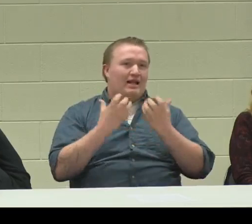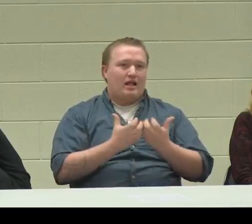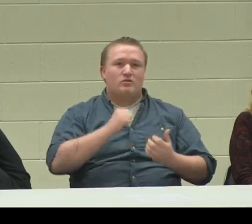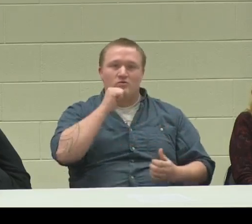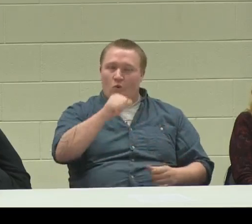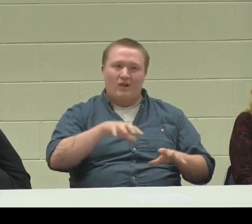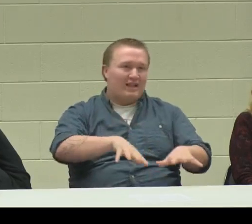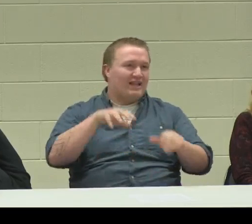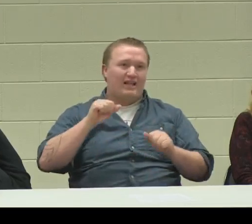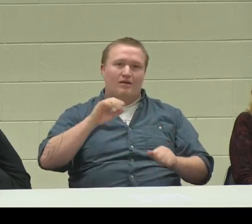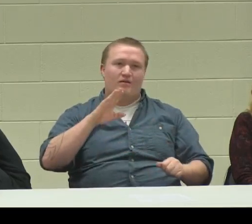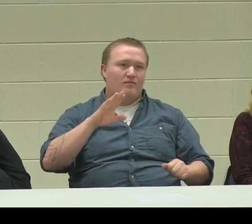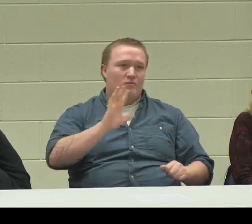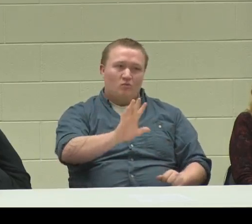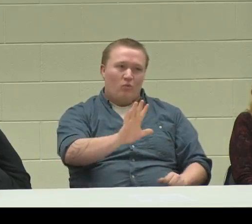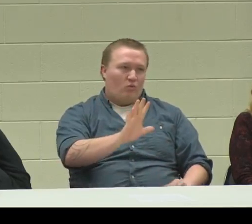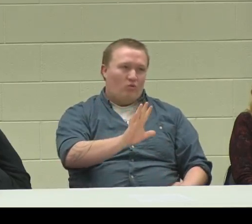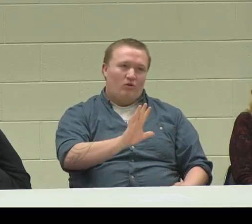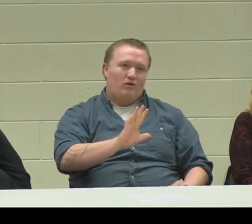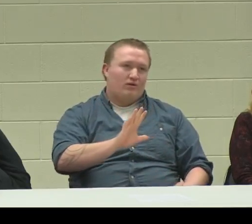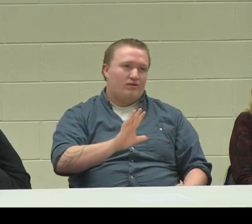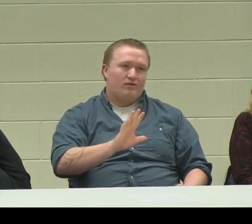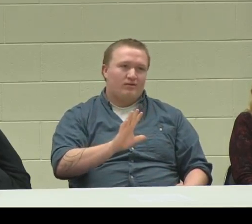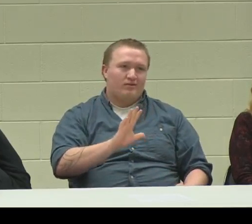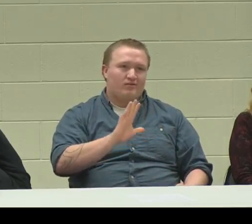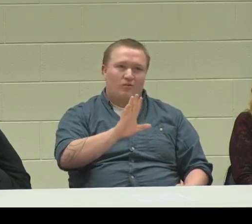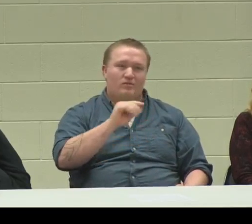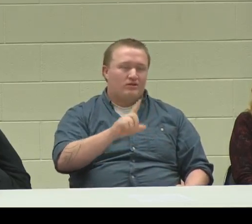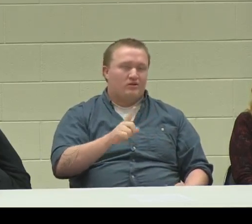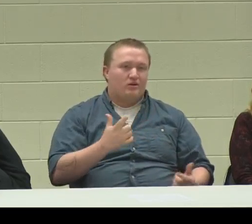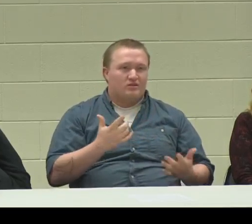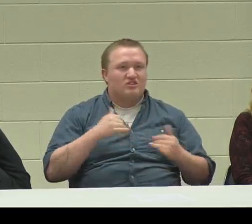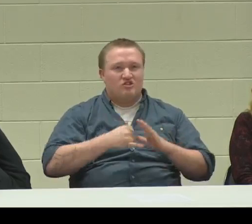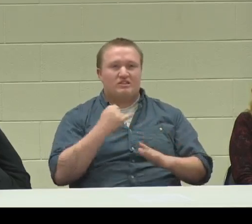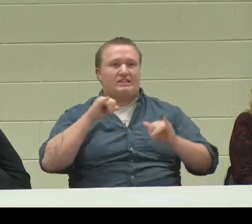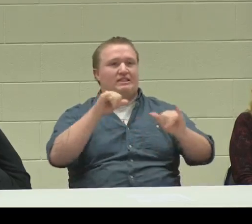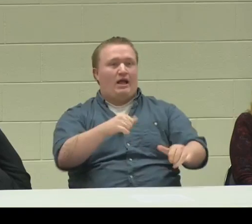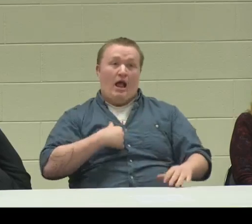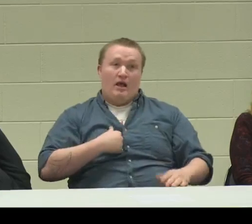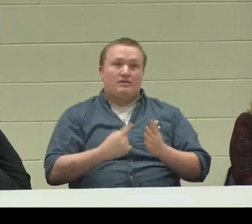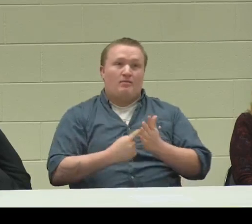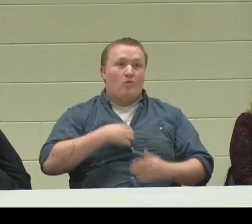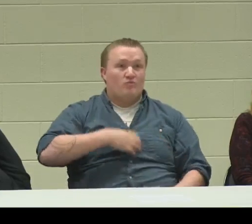I would recommend staying in class. Don't leave. Don't leave BtL. Just stay.